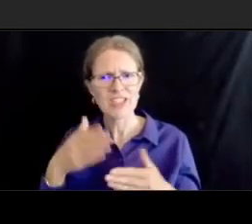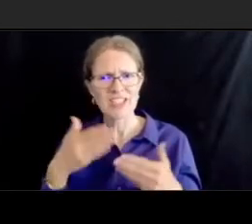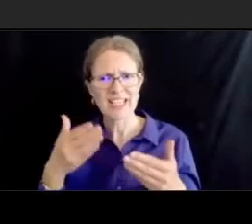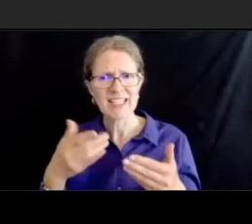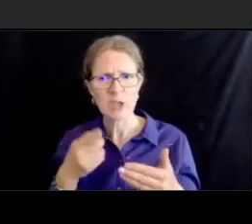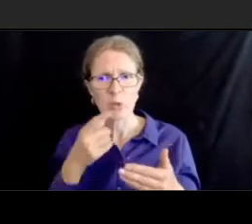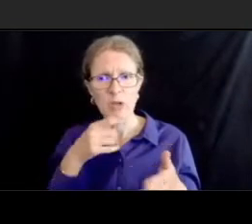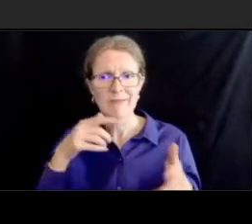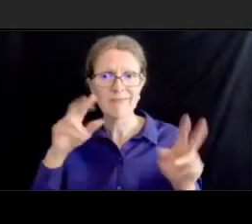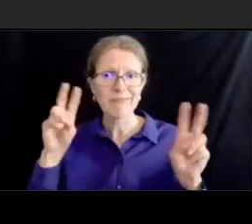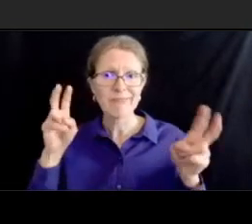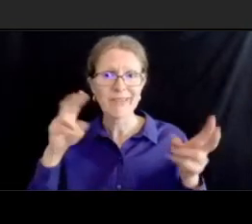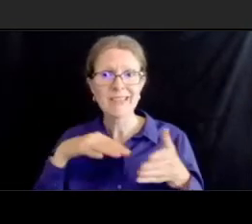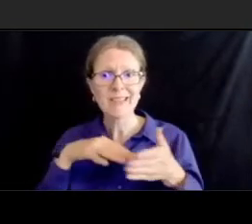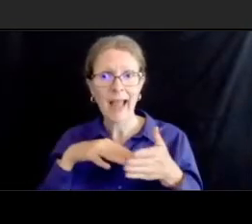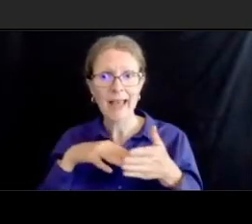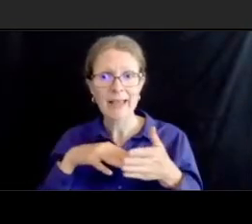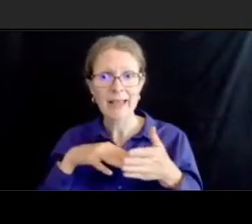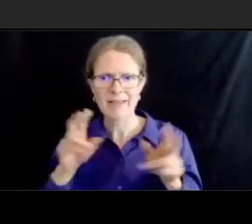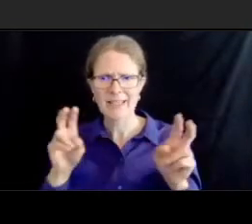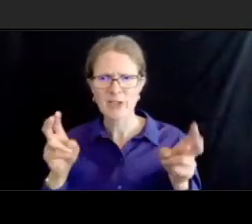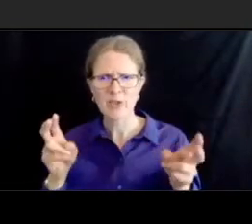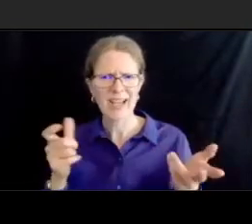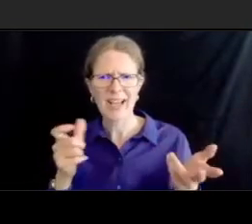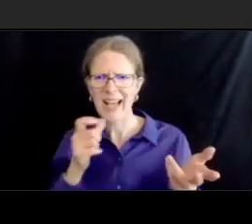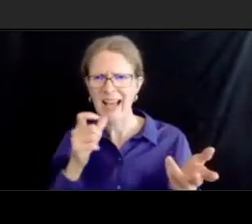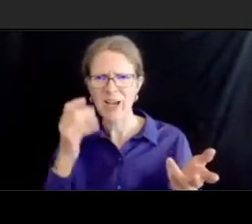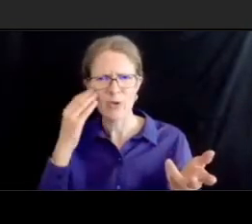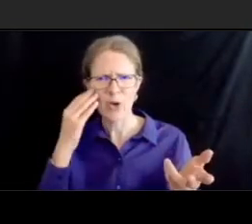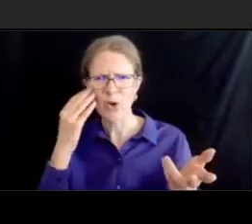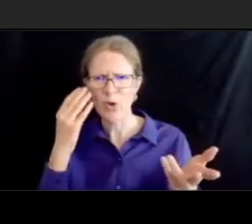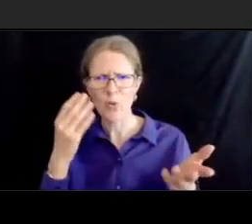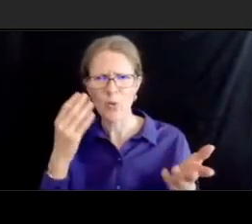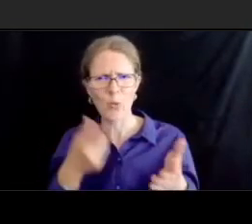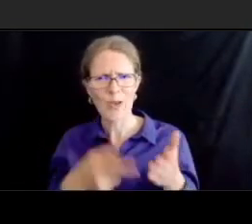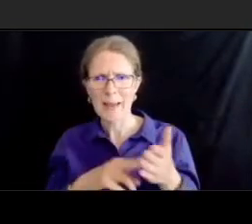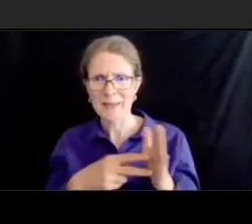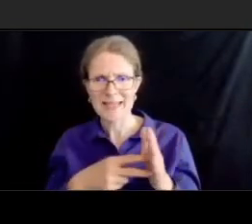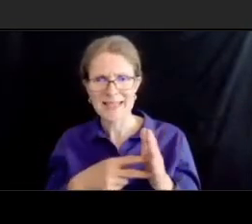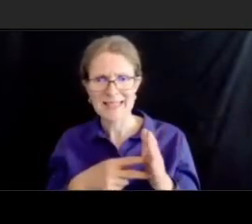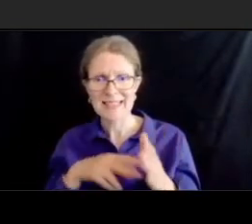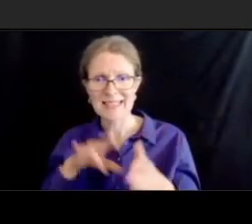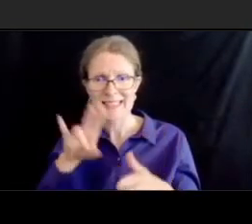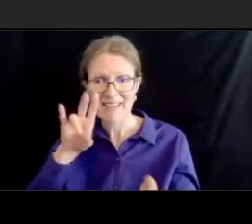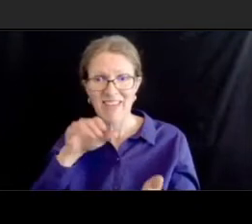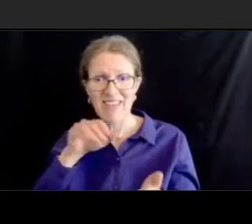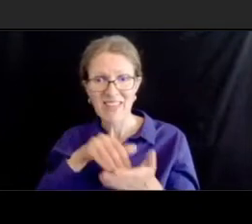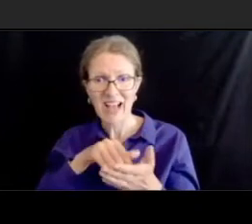cars during rush hour are dumped onto that road which at time can have half-mile while backups